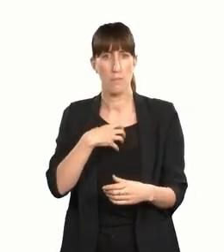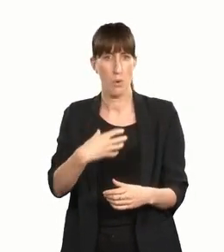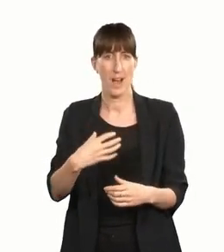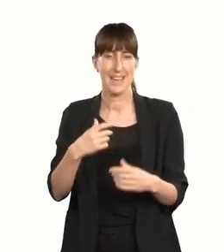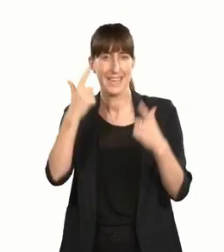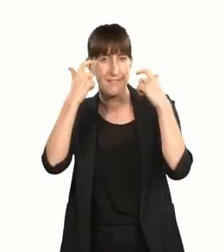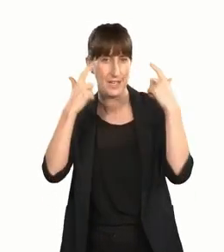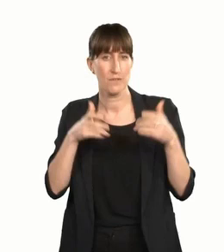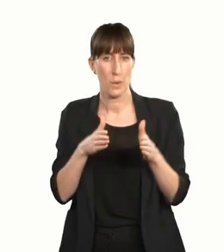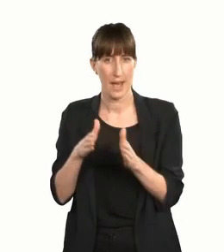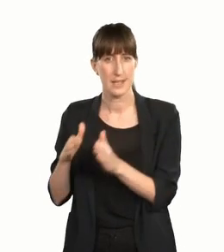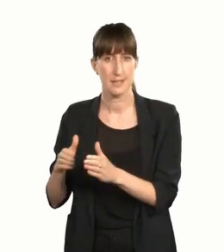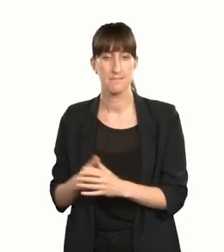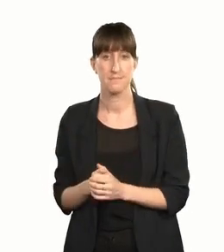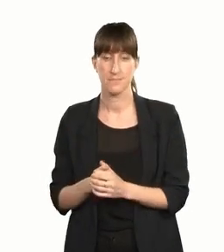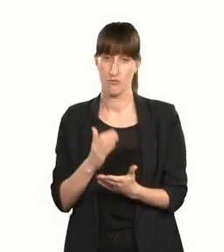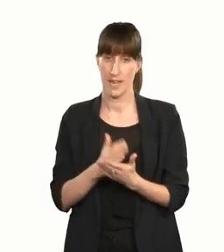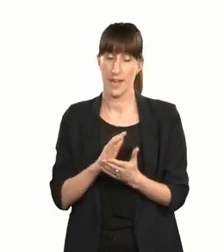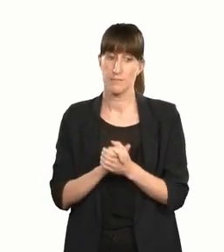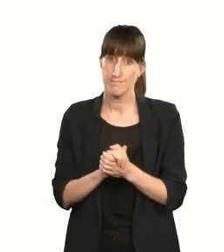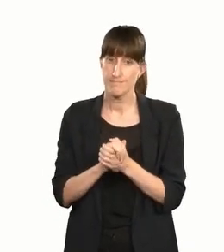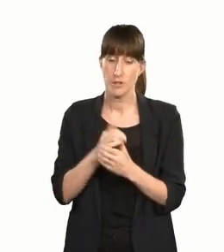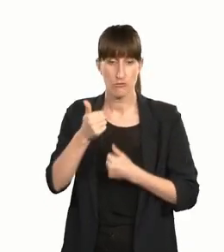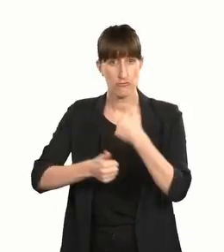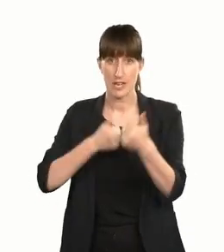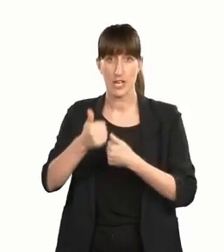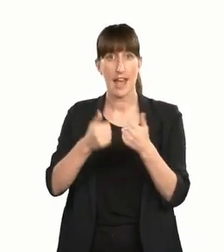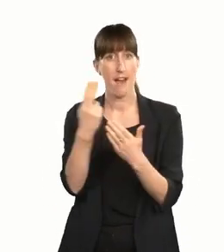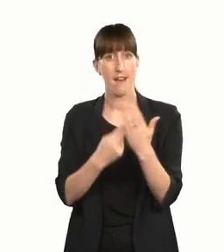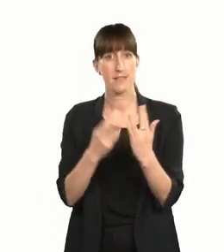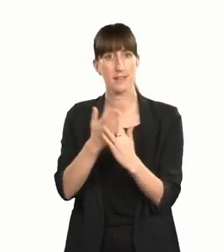I'd also like to heartily congratulate Arts Access Aotearoa